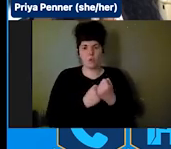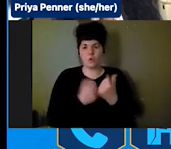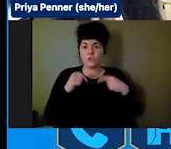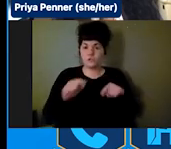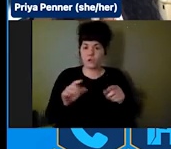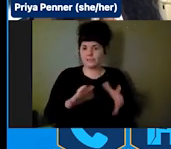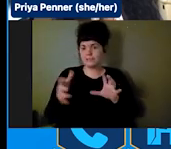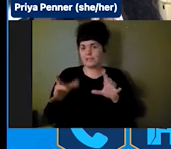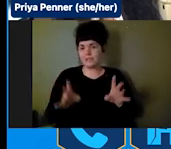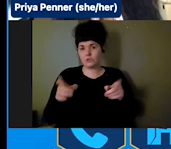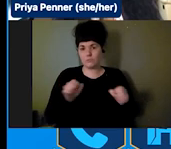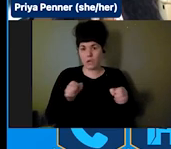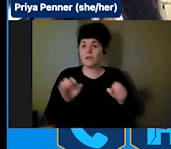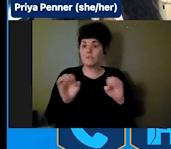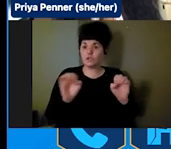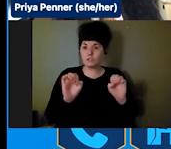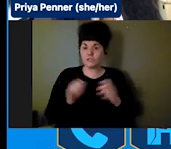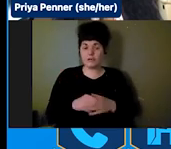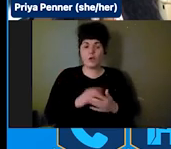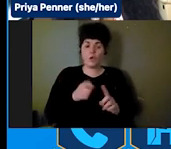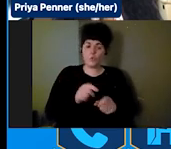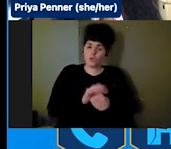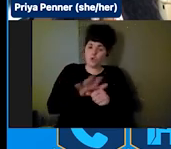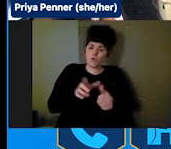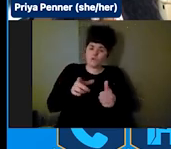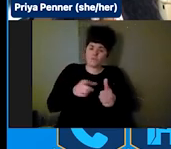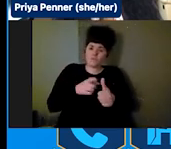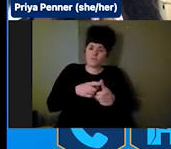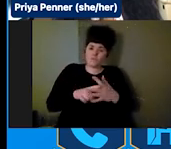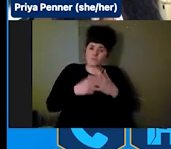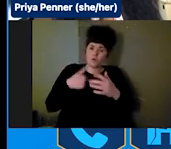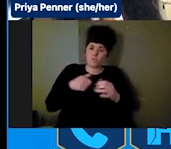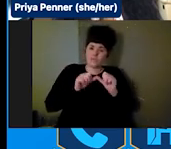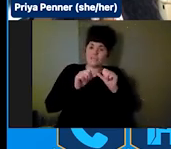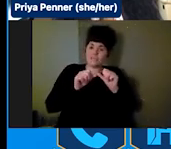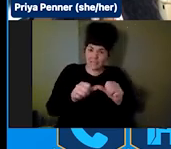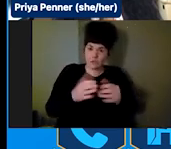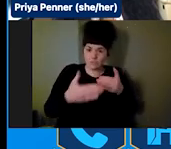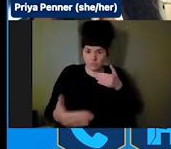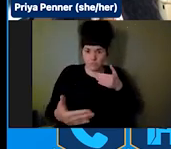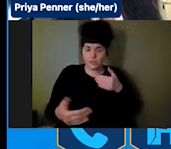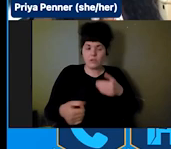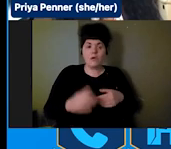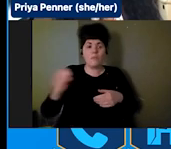At the onset of COVID, we continued to do that by bringing folks together and